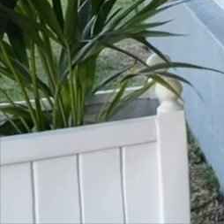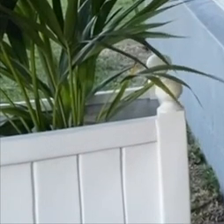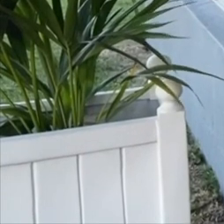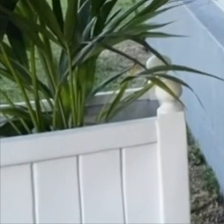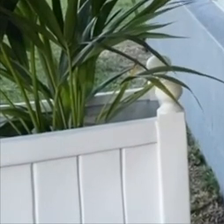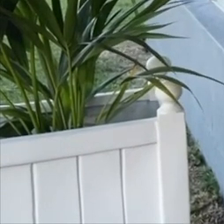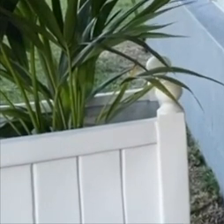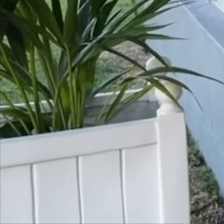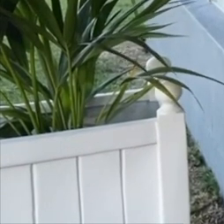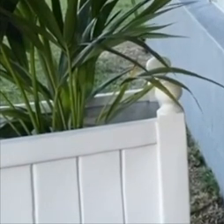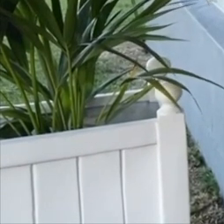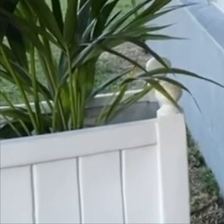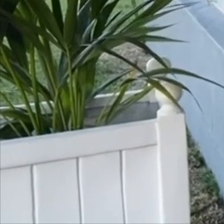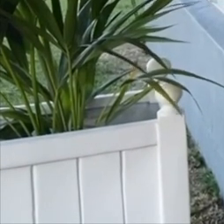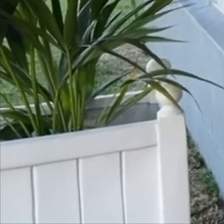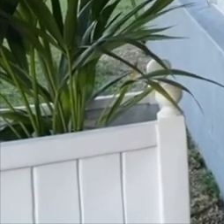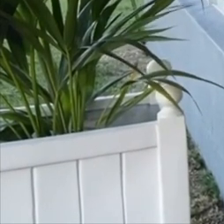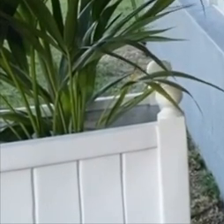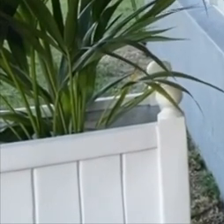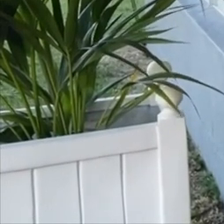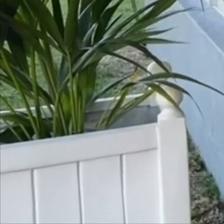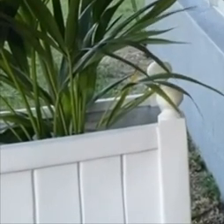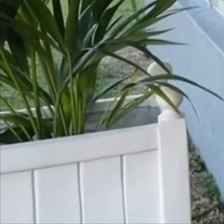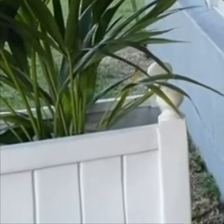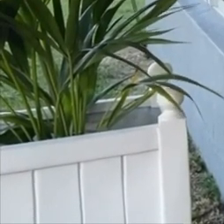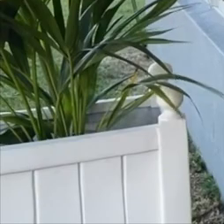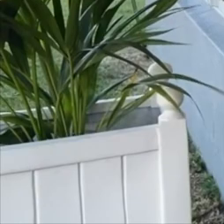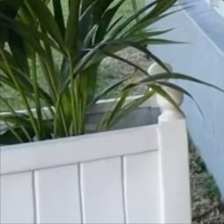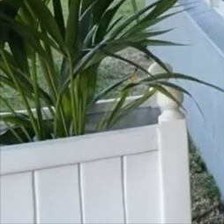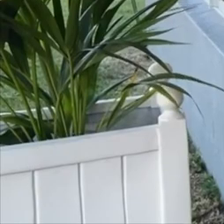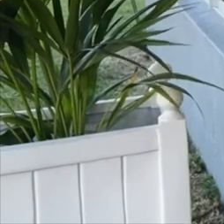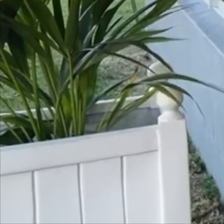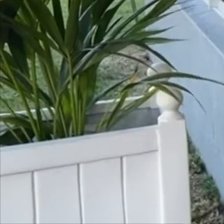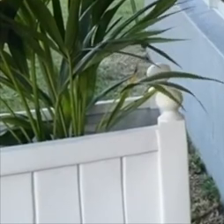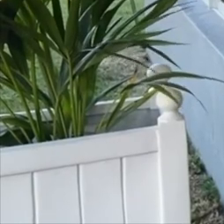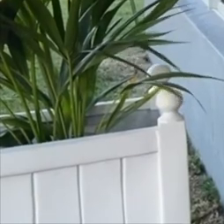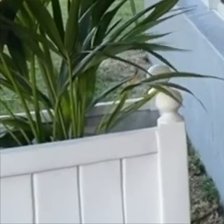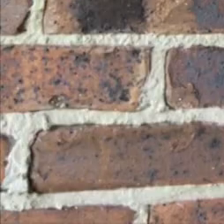Today, we asked what made them 'most proud'. Here are some of the answers we received.